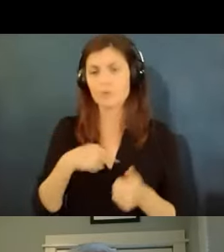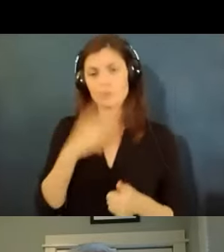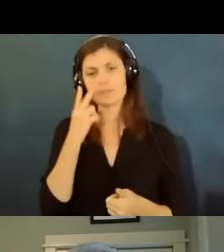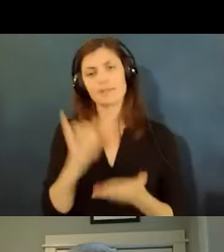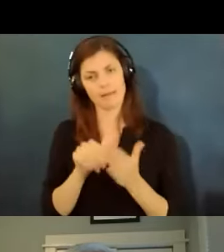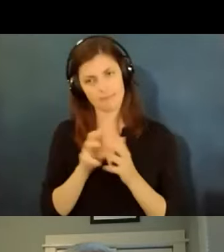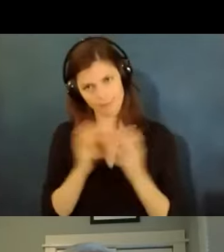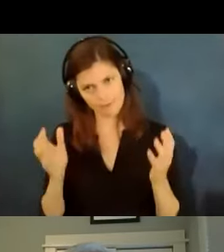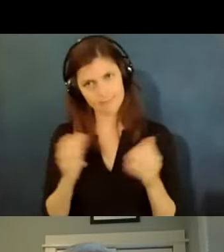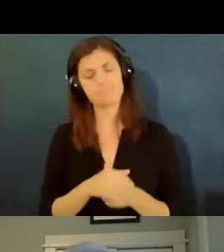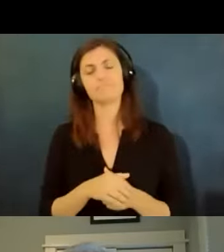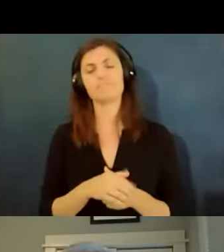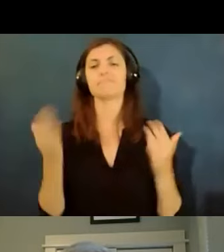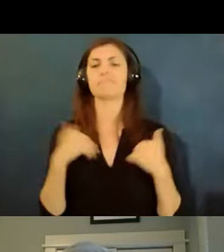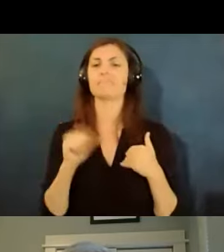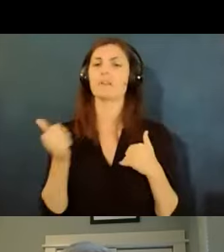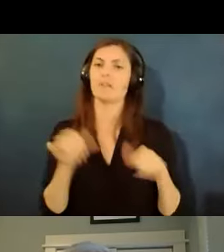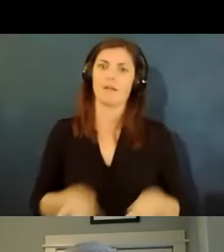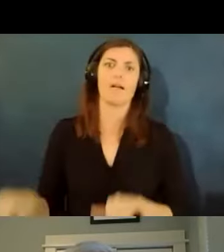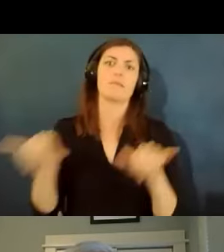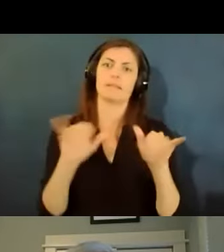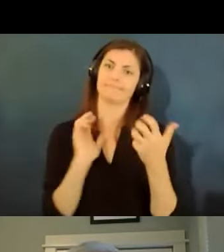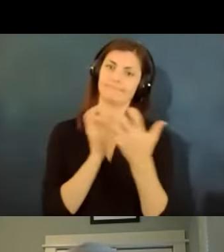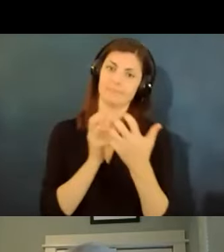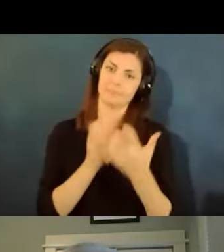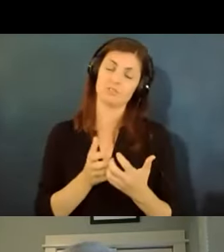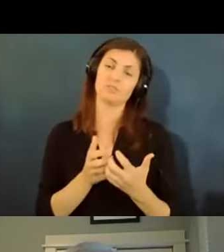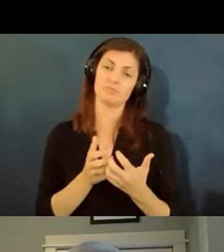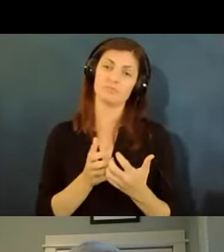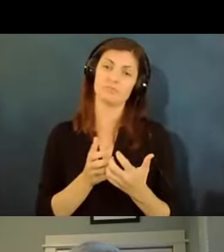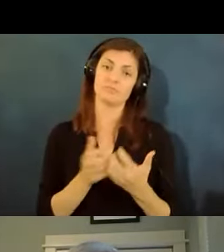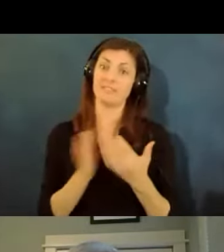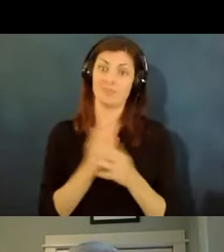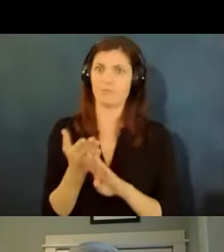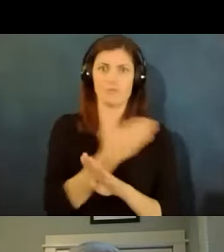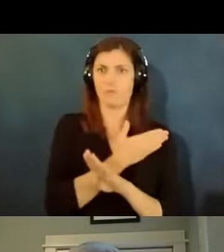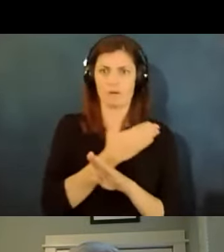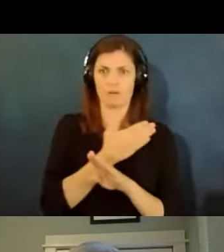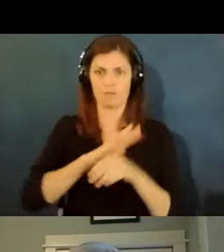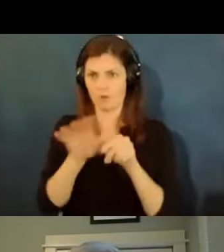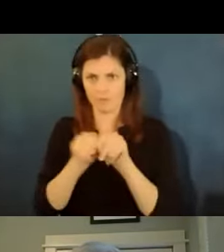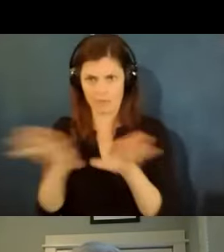another very common accommodation generally so even before the pandemic is a period of leave